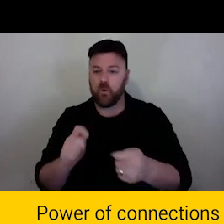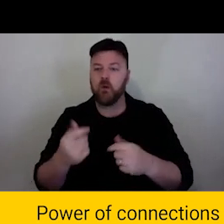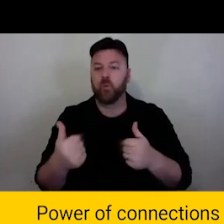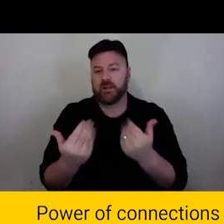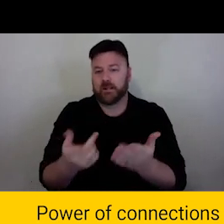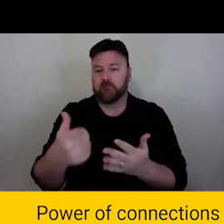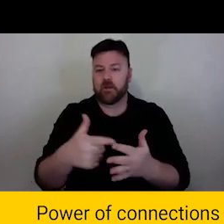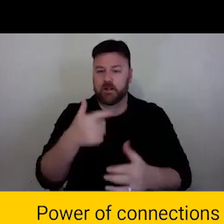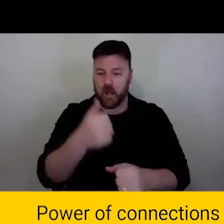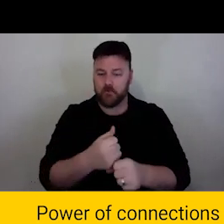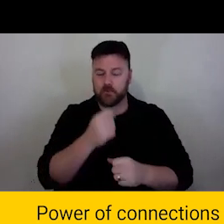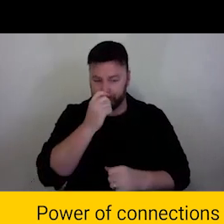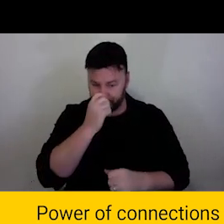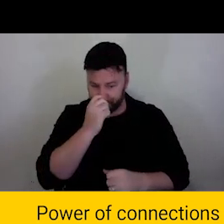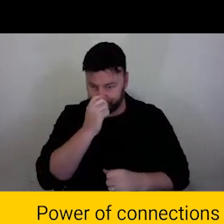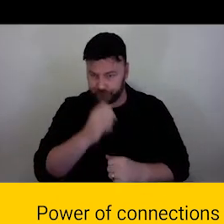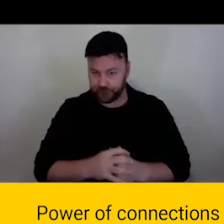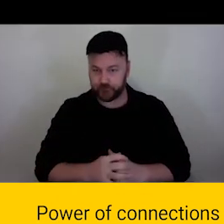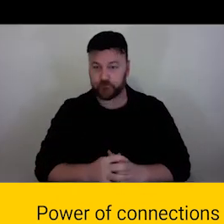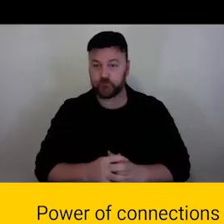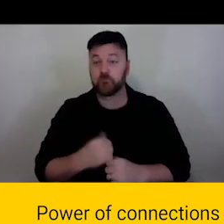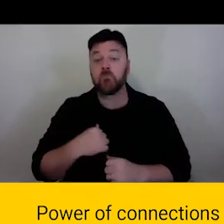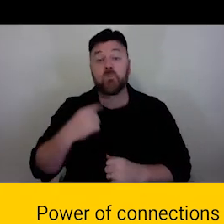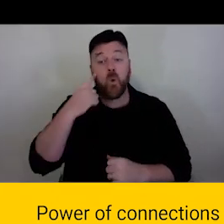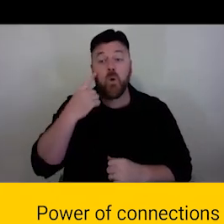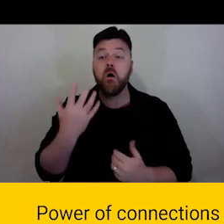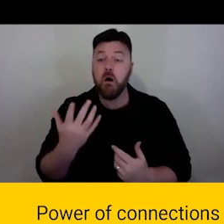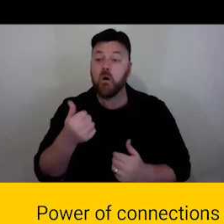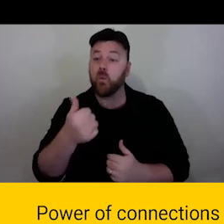Brian Lara we thought it would be good to -- >> LARA THOMS: We thought